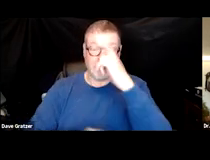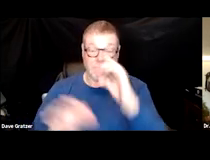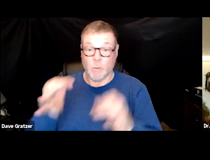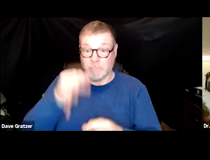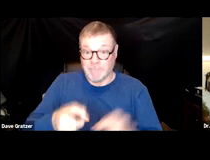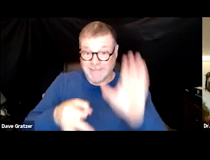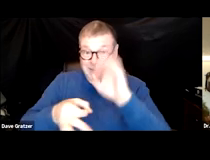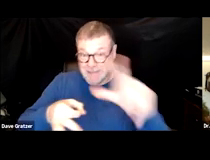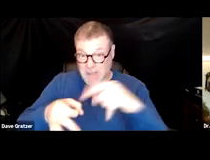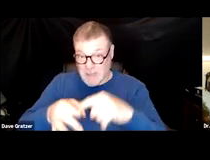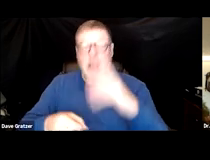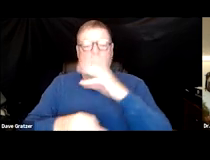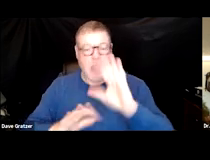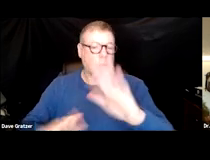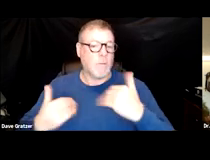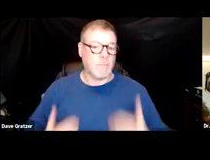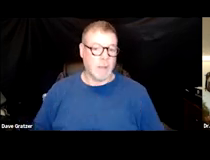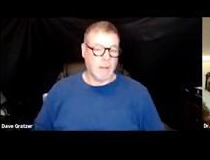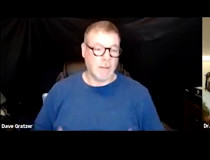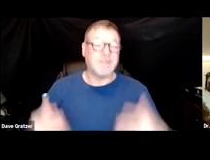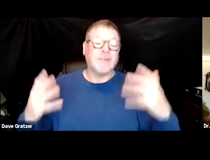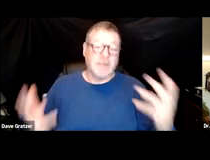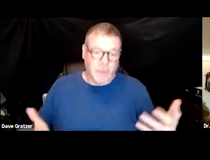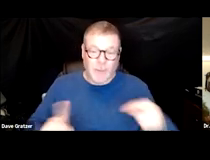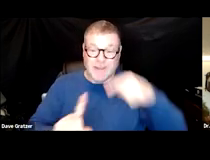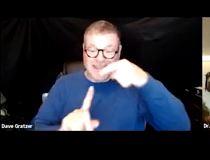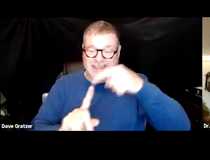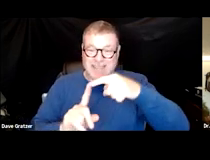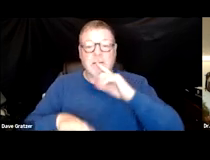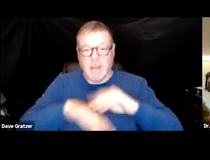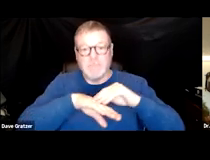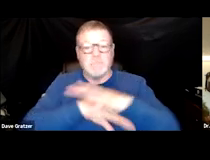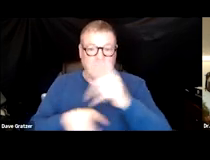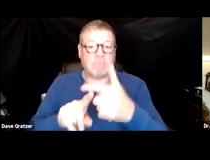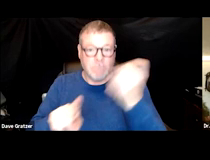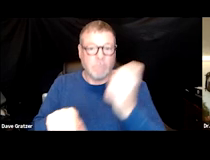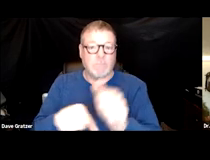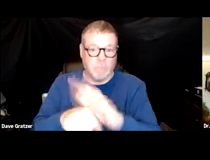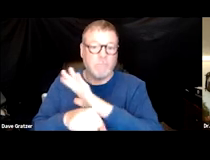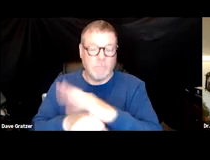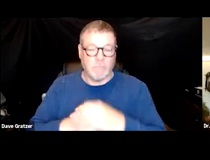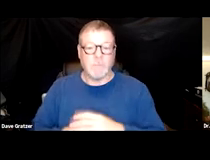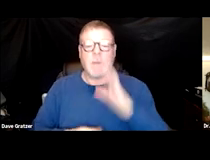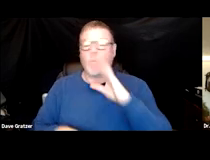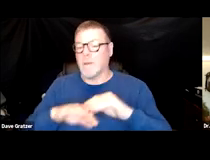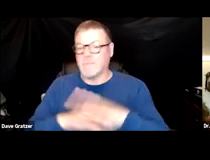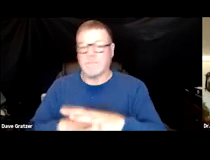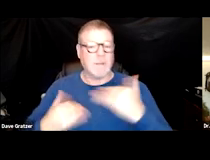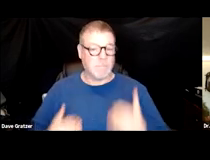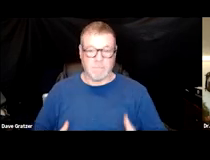So it only stands to reason, if the mitochondria are affected by COVID, it's going to affect the person's body as well.